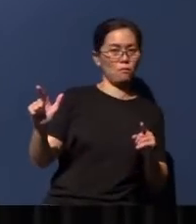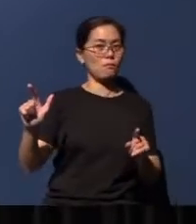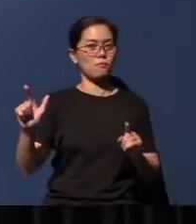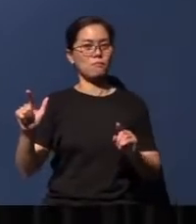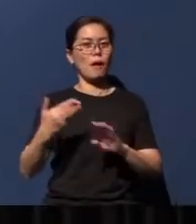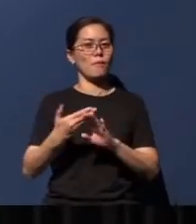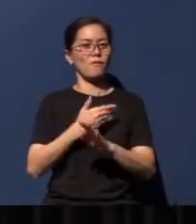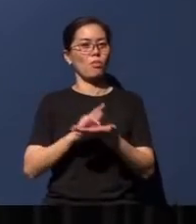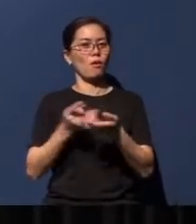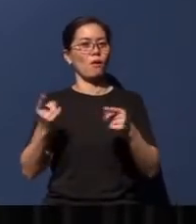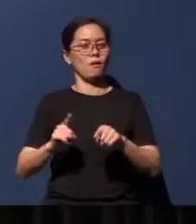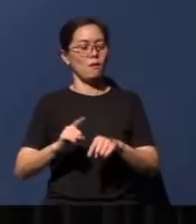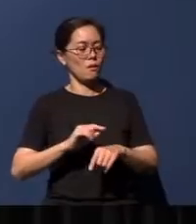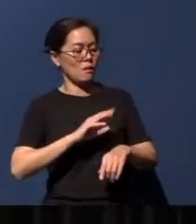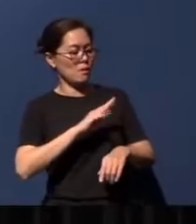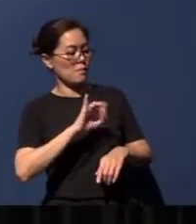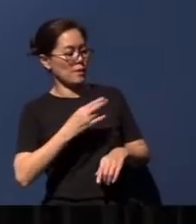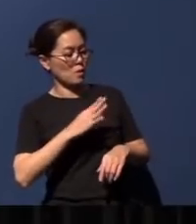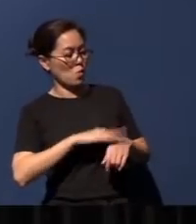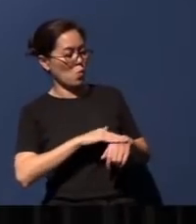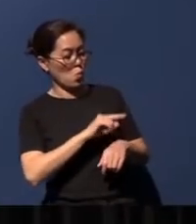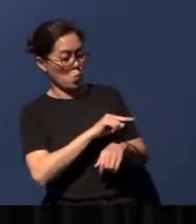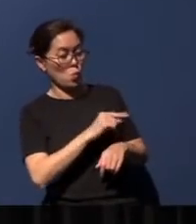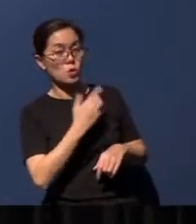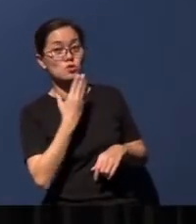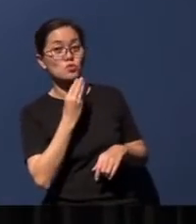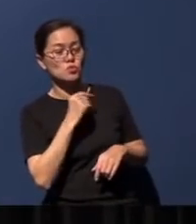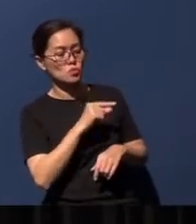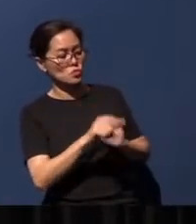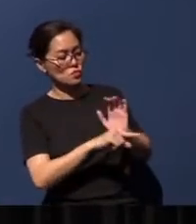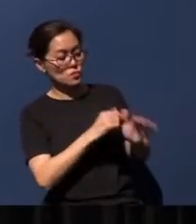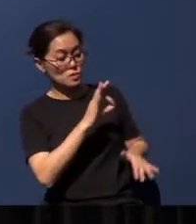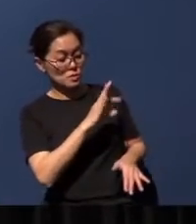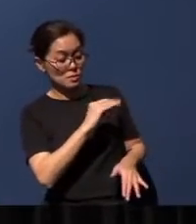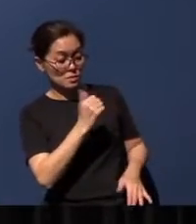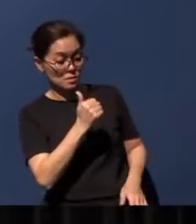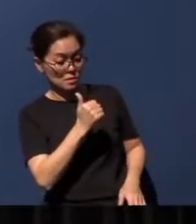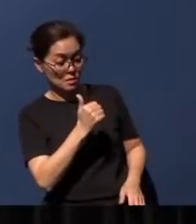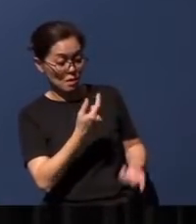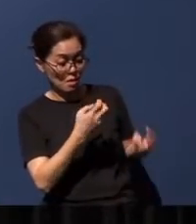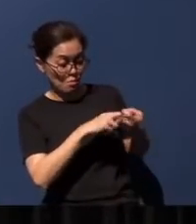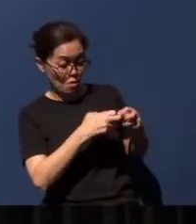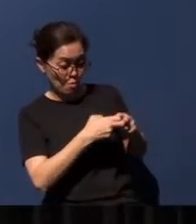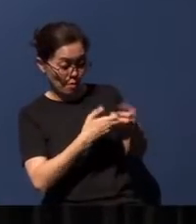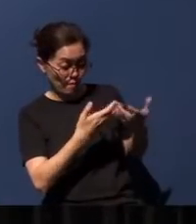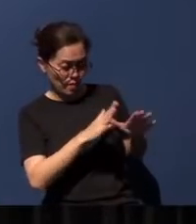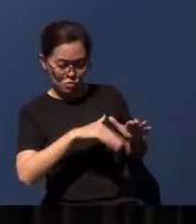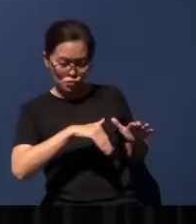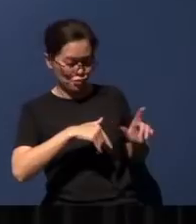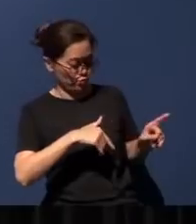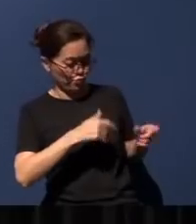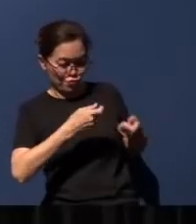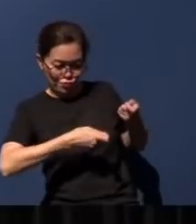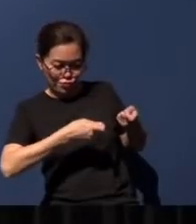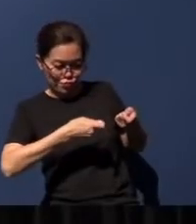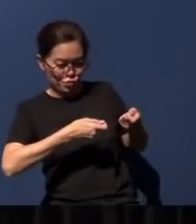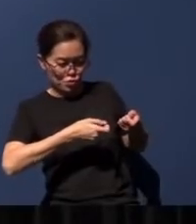in verses 9 and 10: Your problems are not over yet - there is a judgment coming, this time from